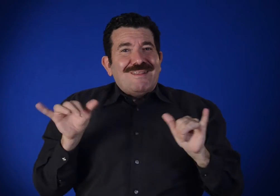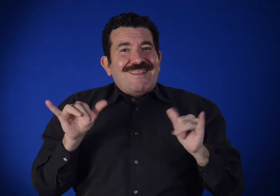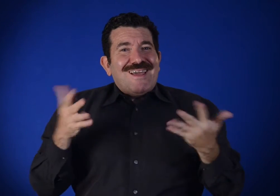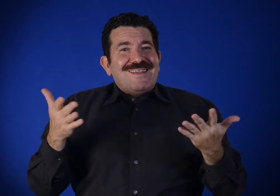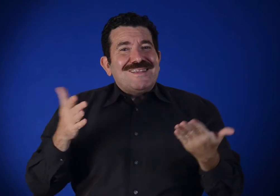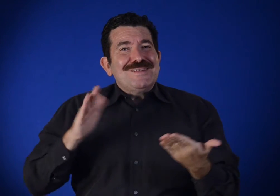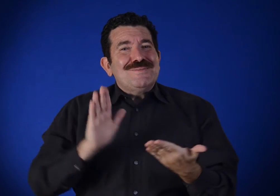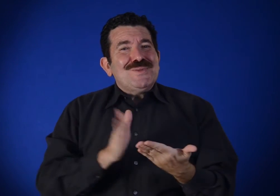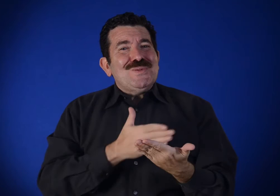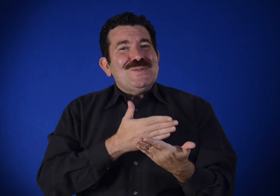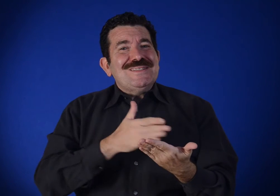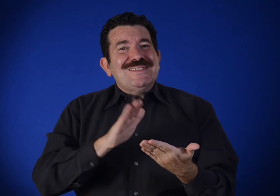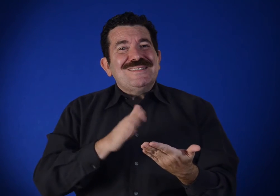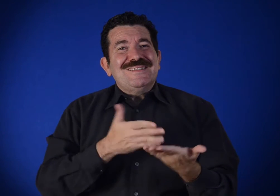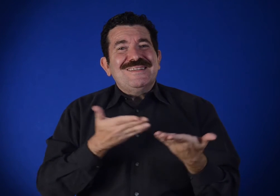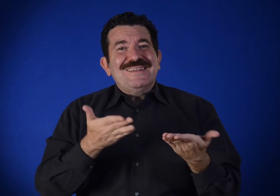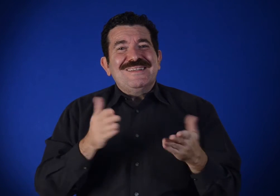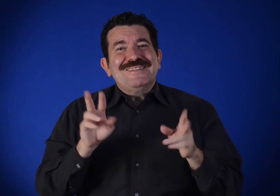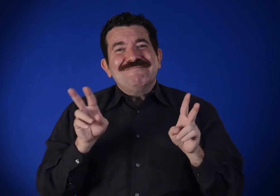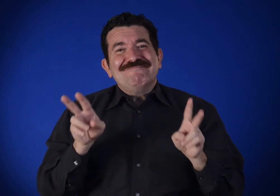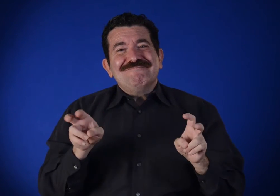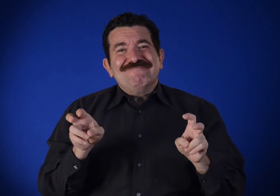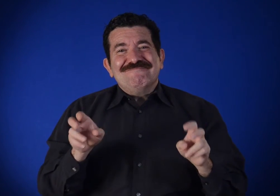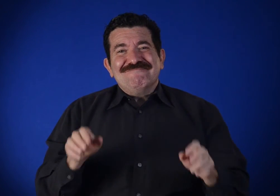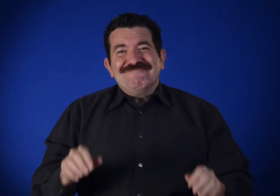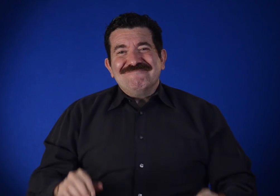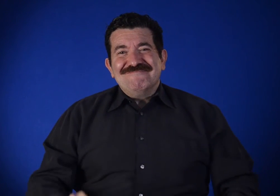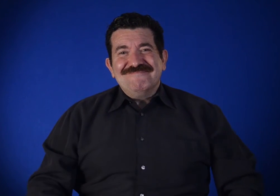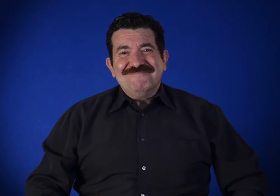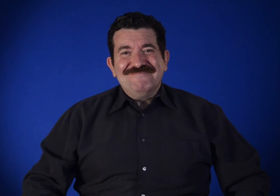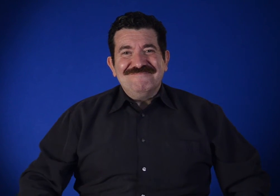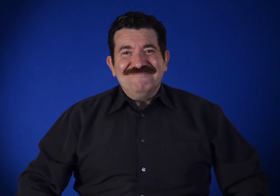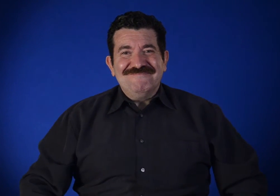It's almost like music."